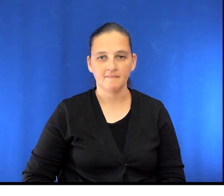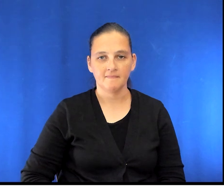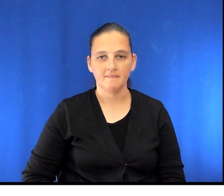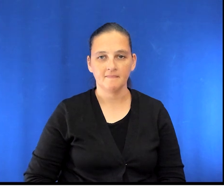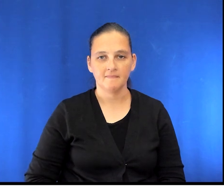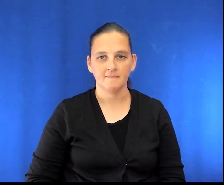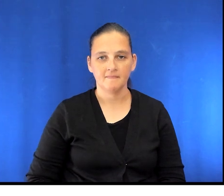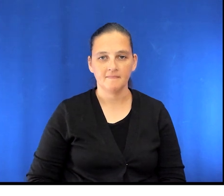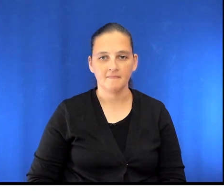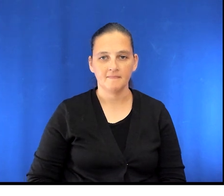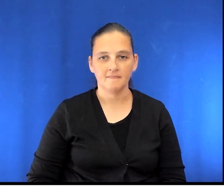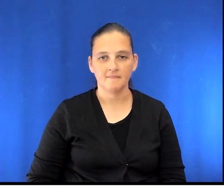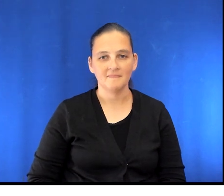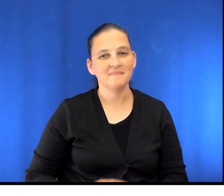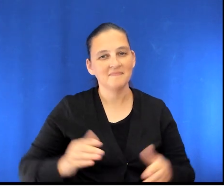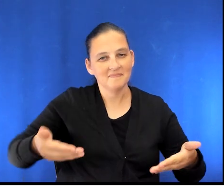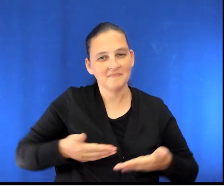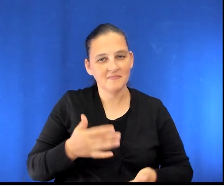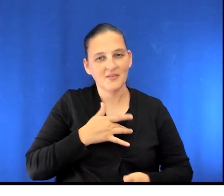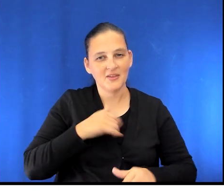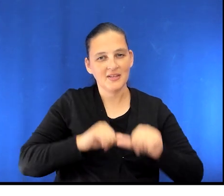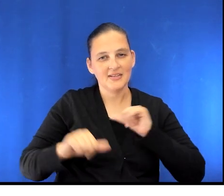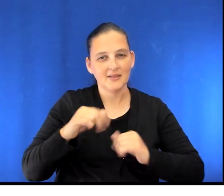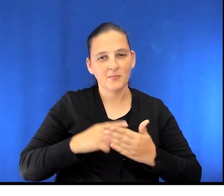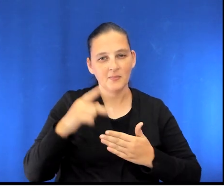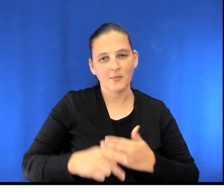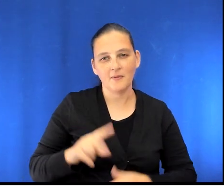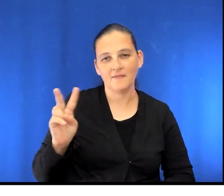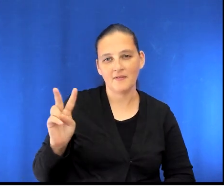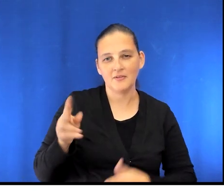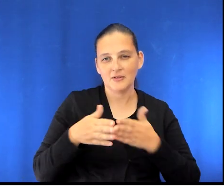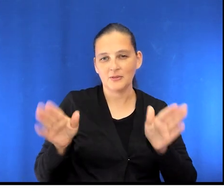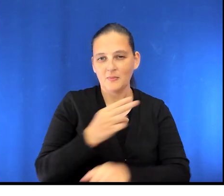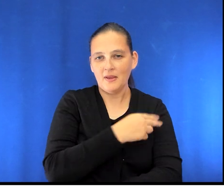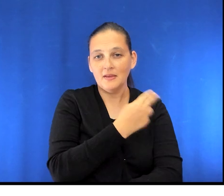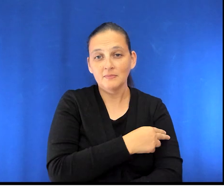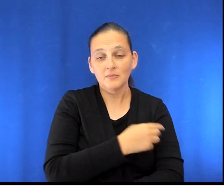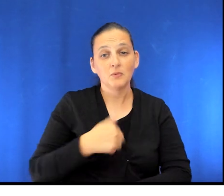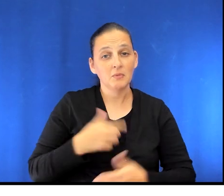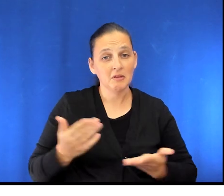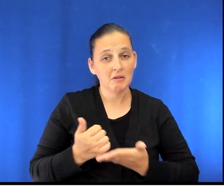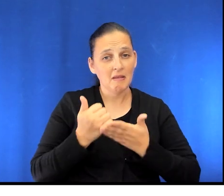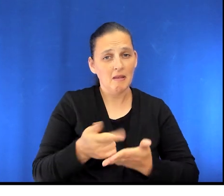Welcome to the Cardiac Sciences Program at Vancouver General Hospital. We're here to help you prepare for your upcoming heart surgery.